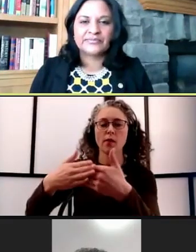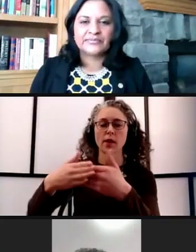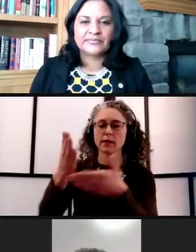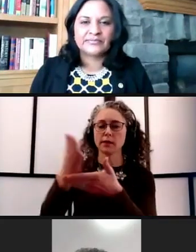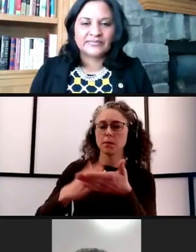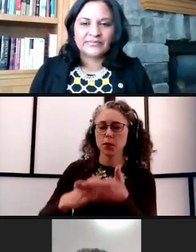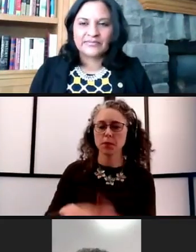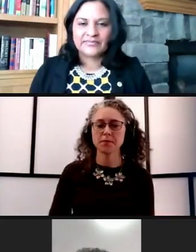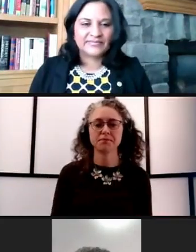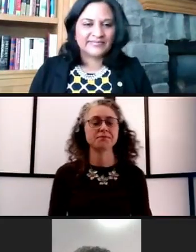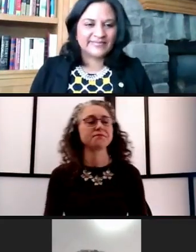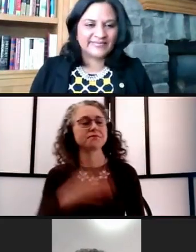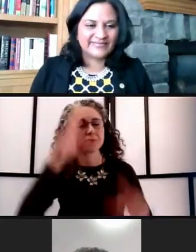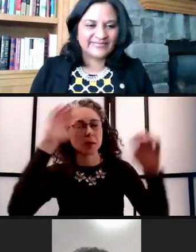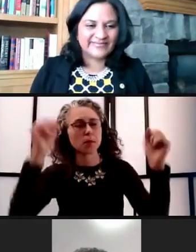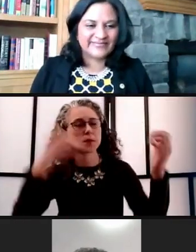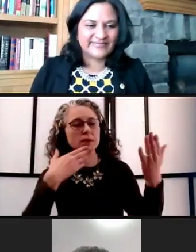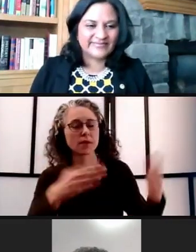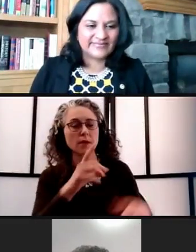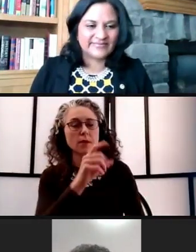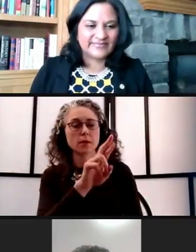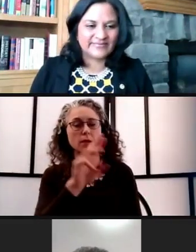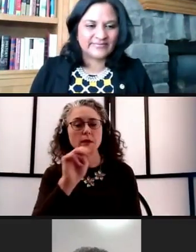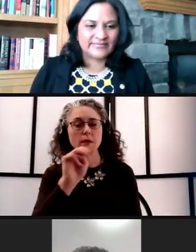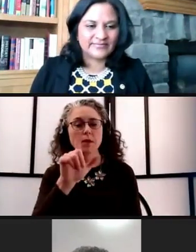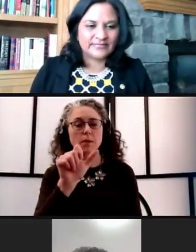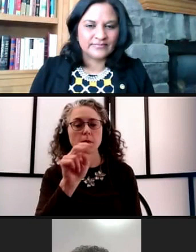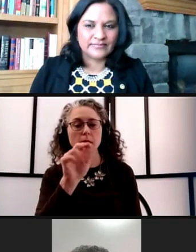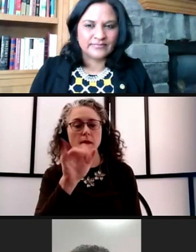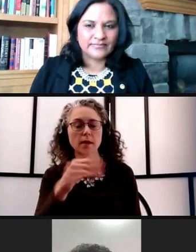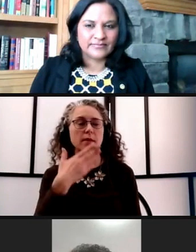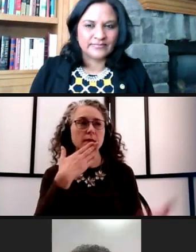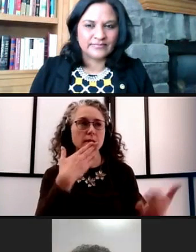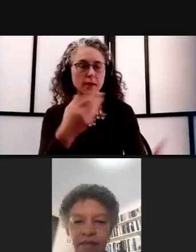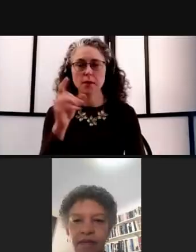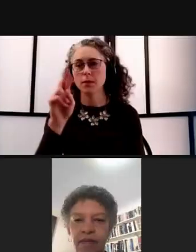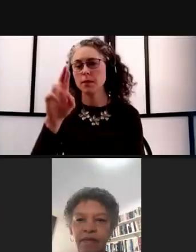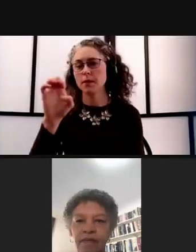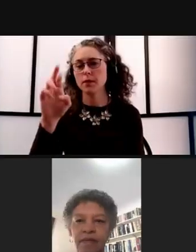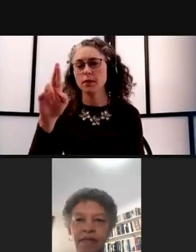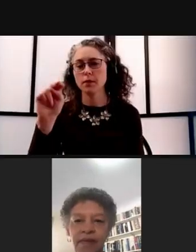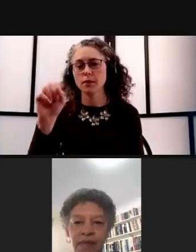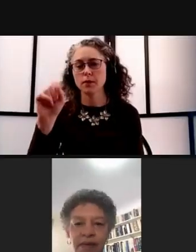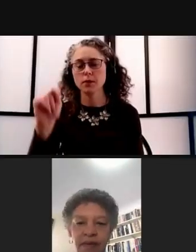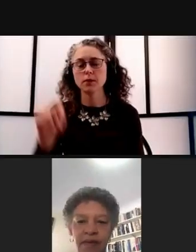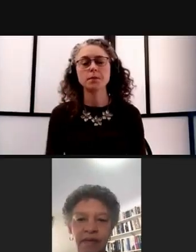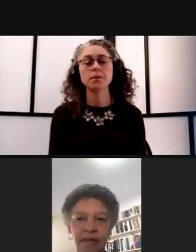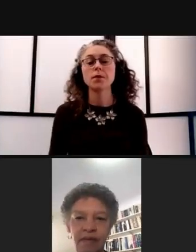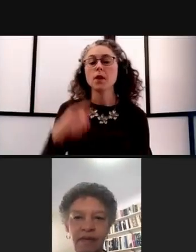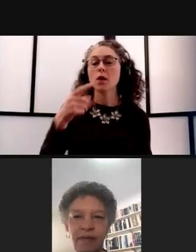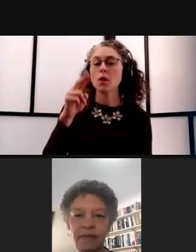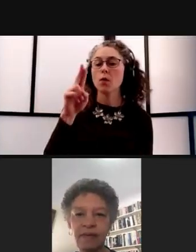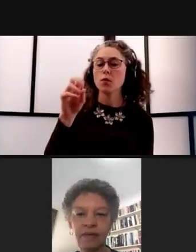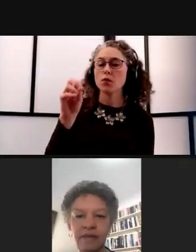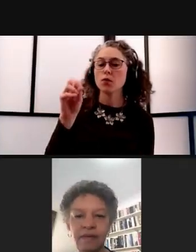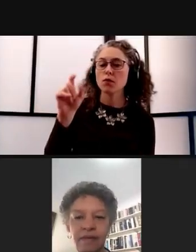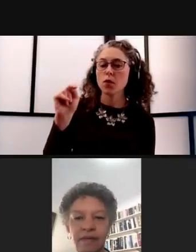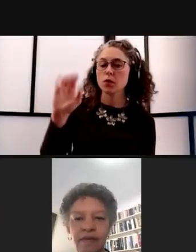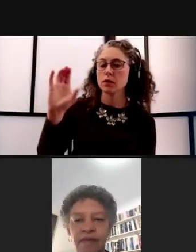Sure, thanks very much Dr. Malania and Dr. Ernst. A Provost Collins noted during our last briefing,